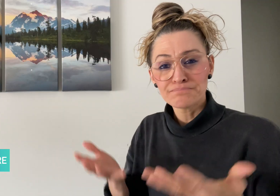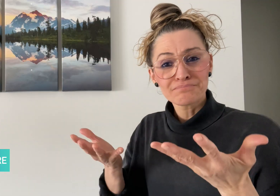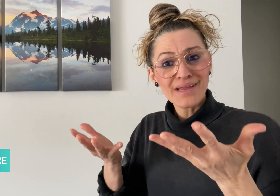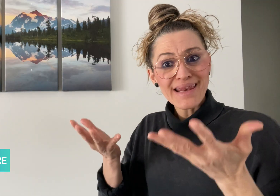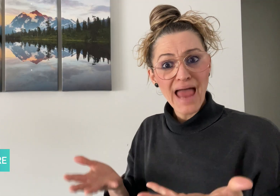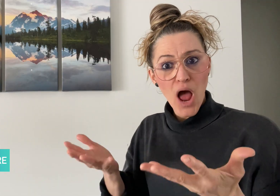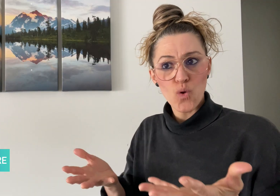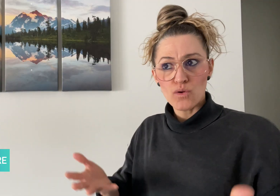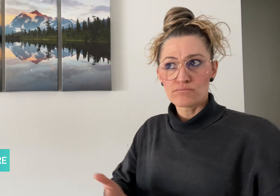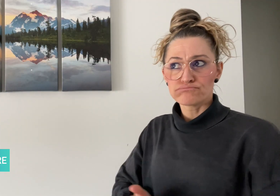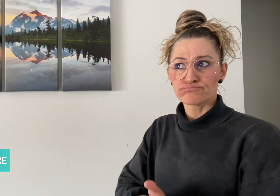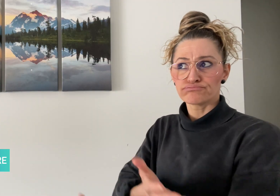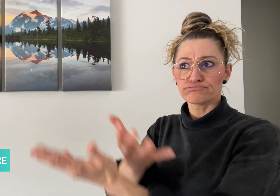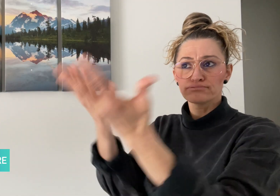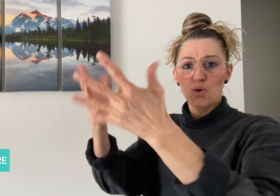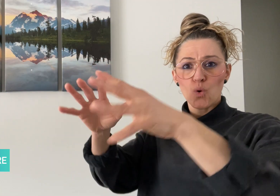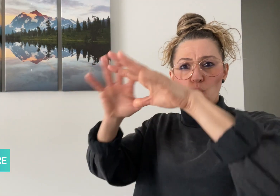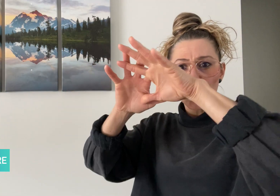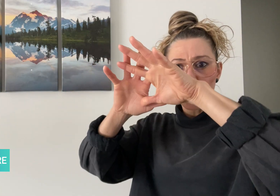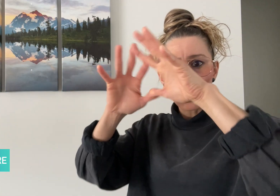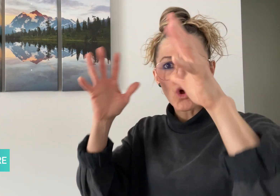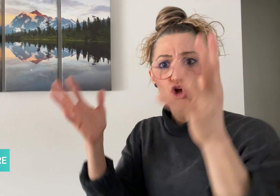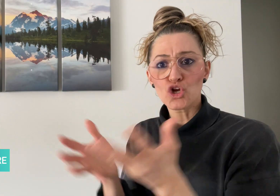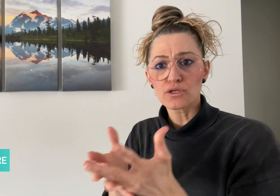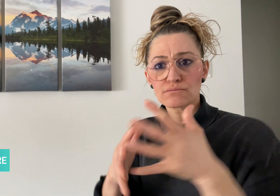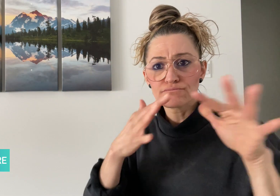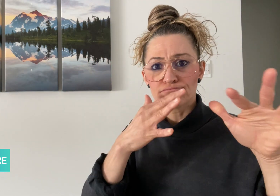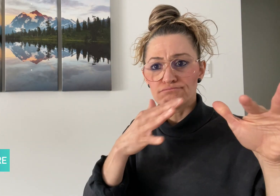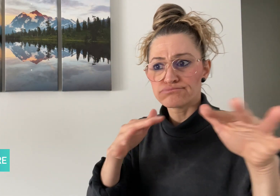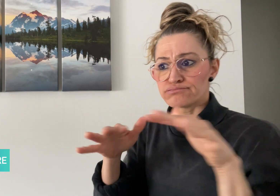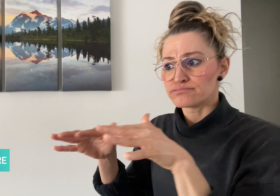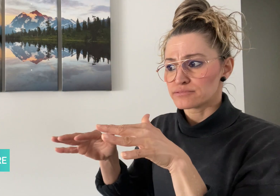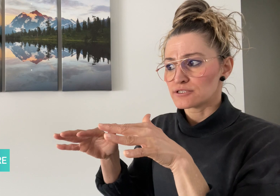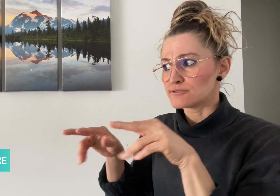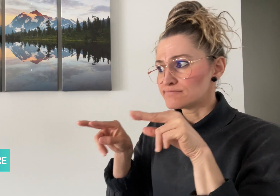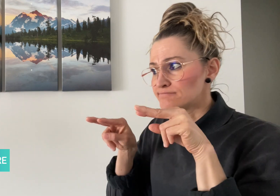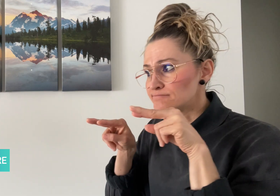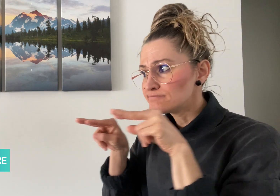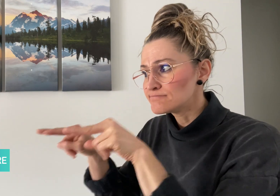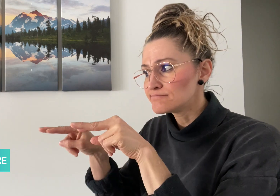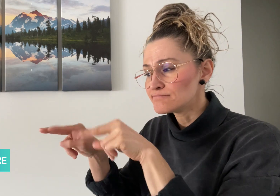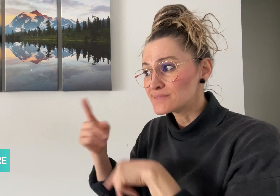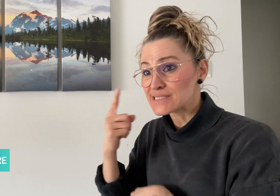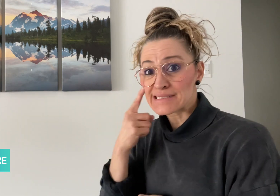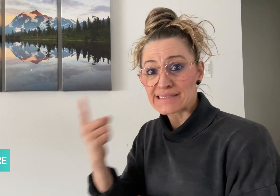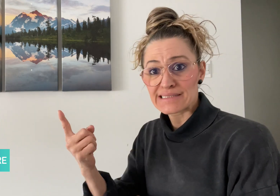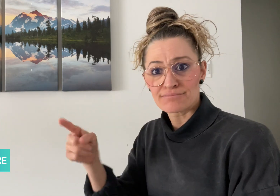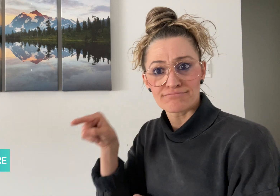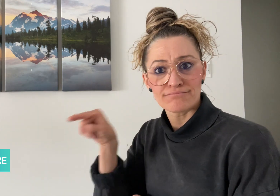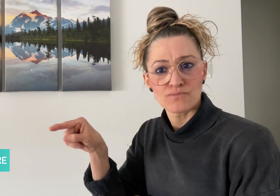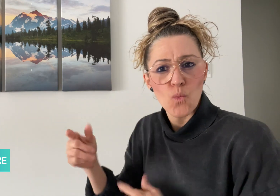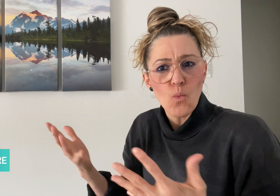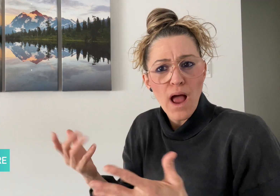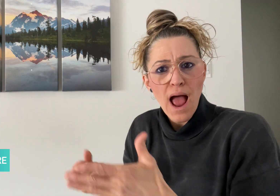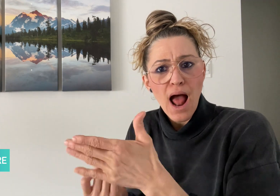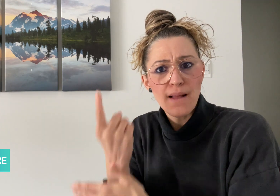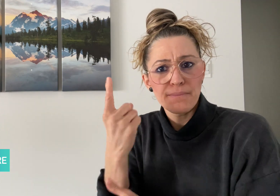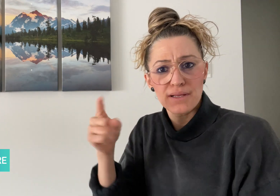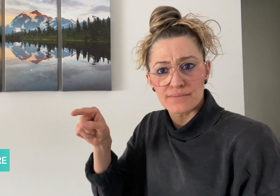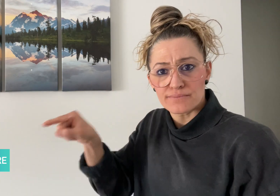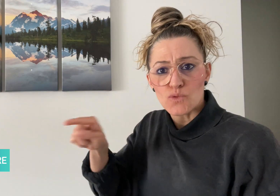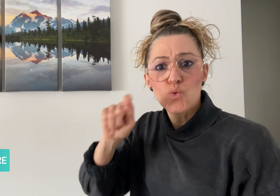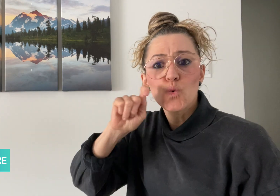The whole world is watching what is happening in Ukraine.